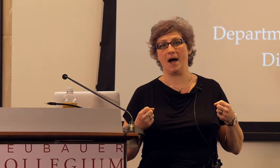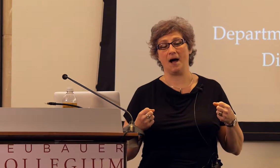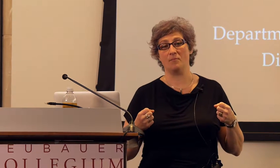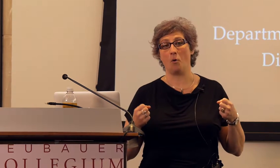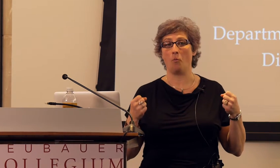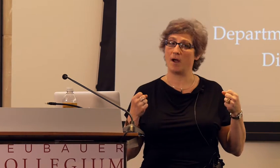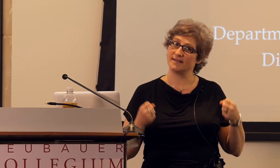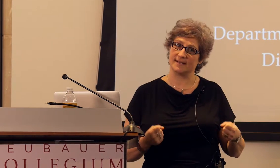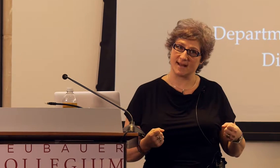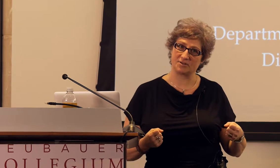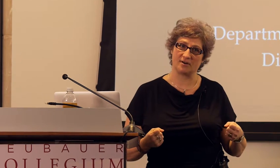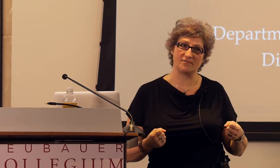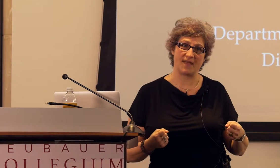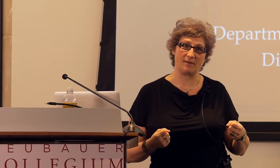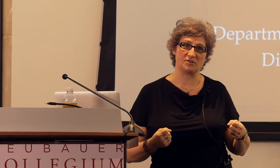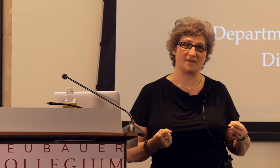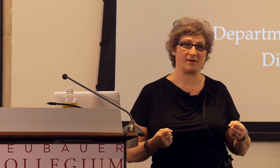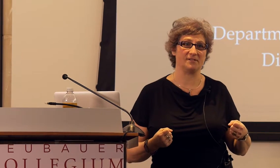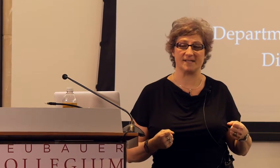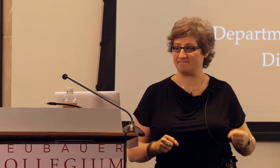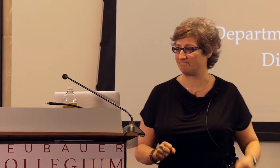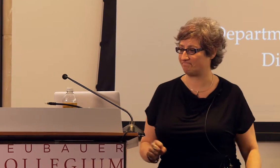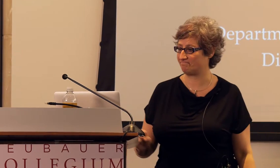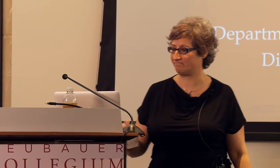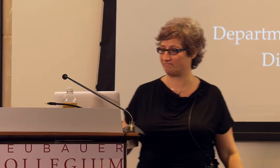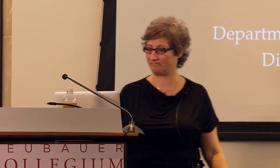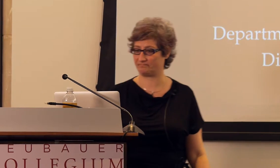what is the nature of the language faculty.